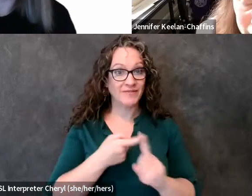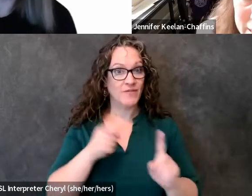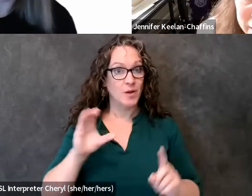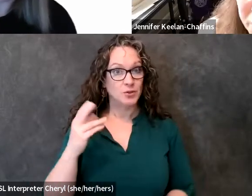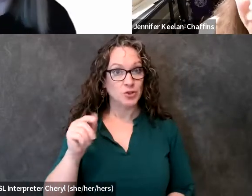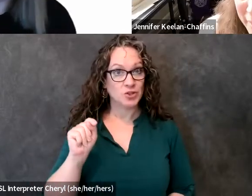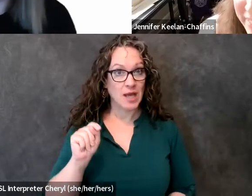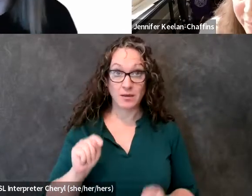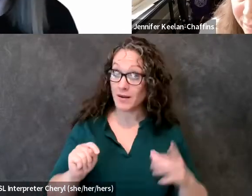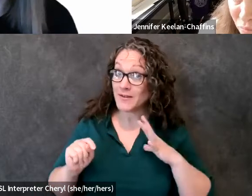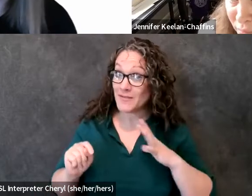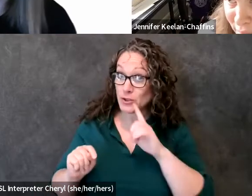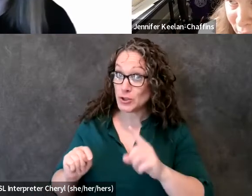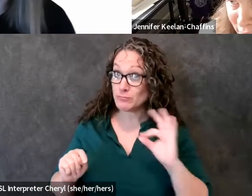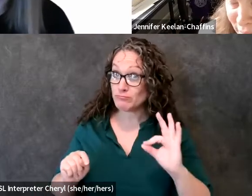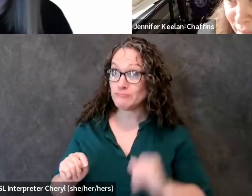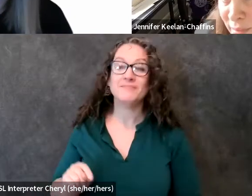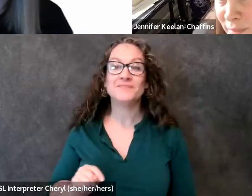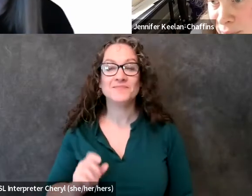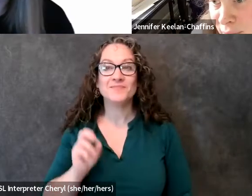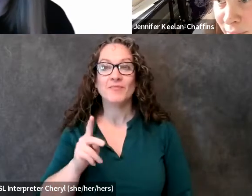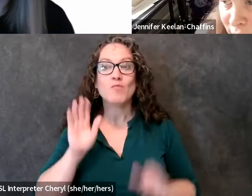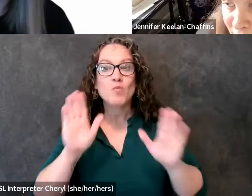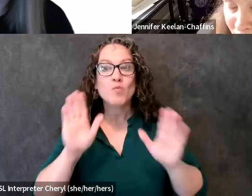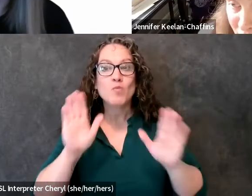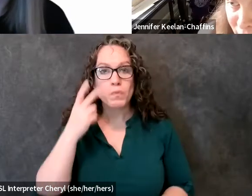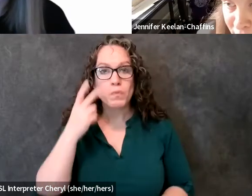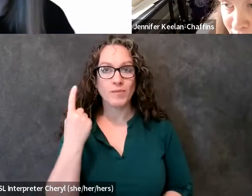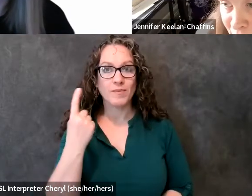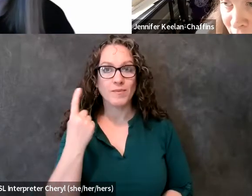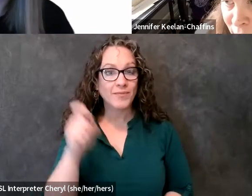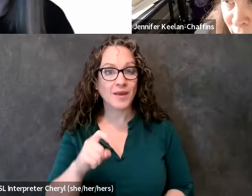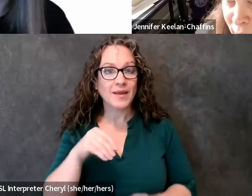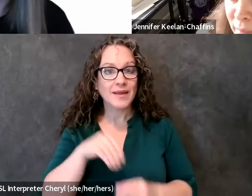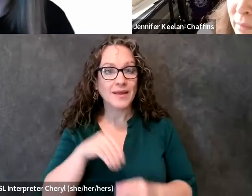yes that'll be great okay great so i see one question in the chat um it is